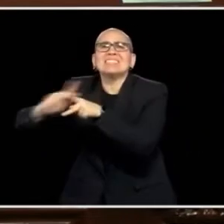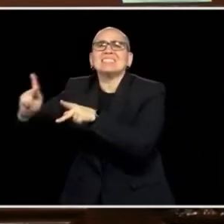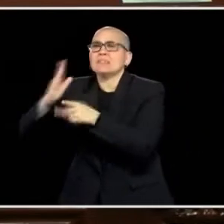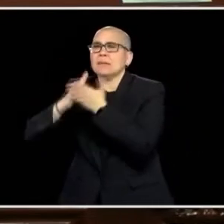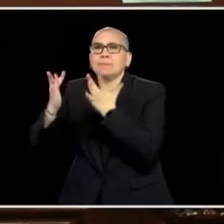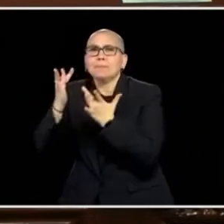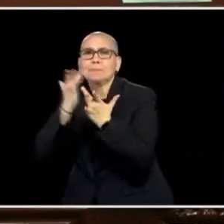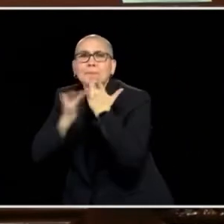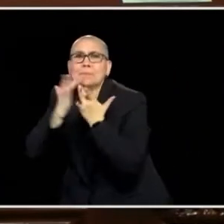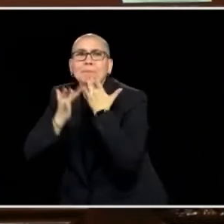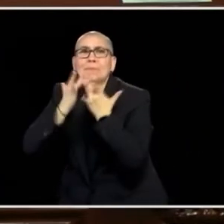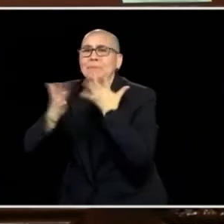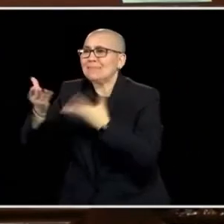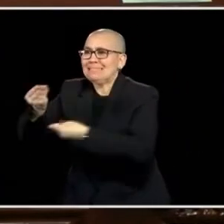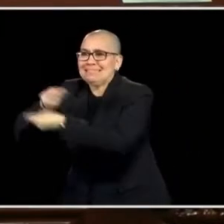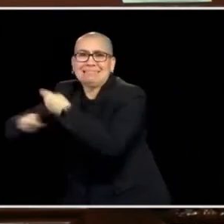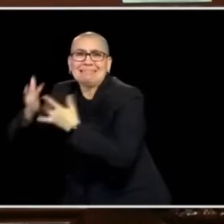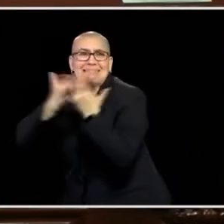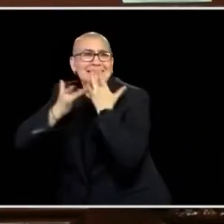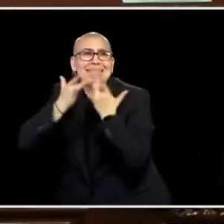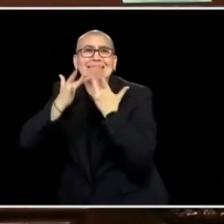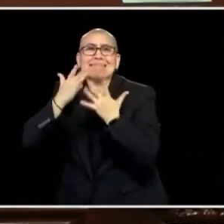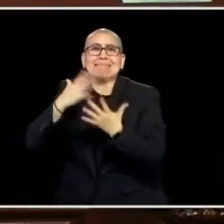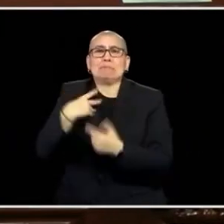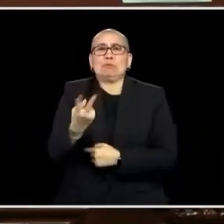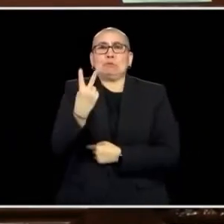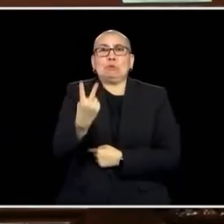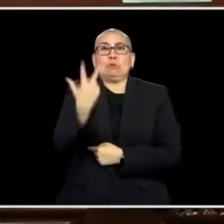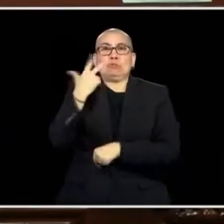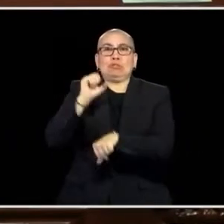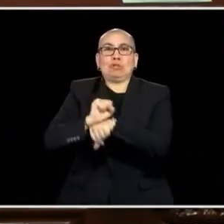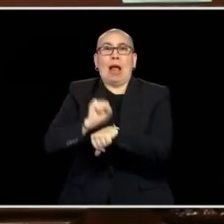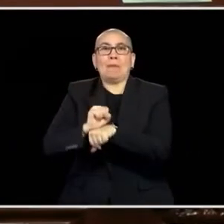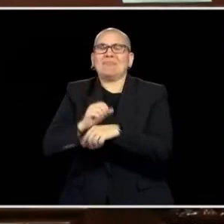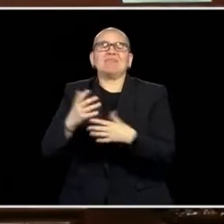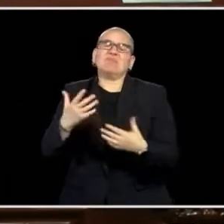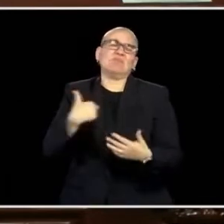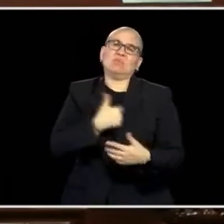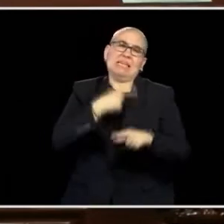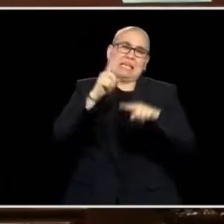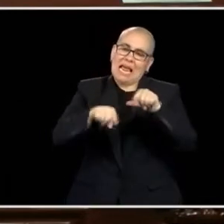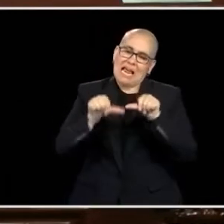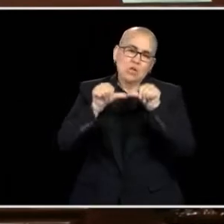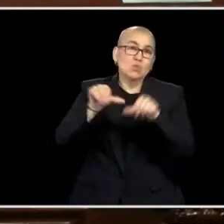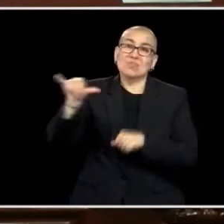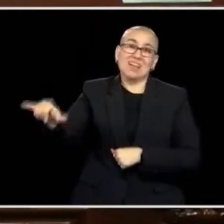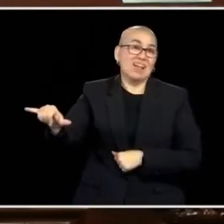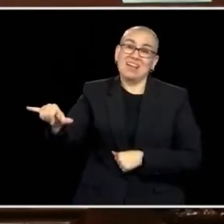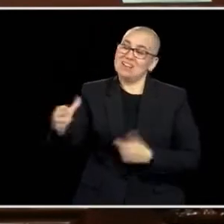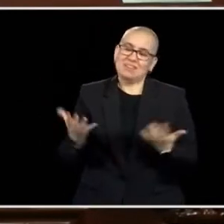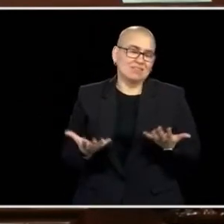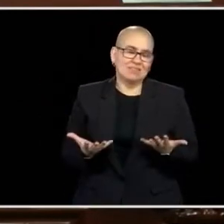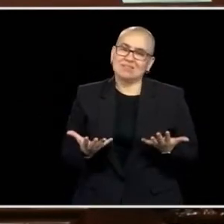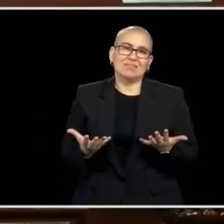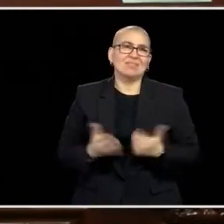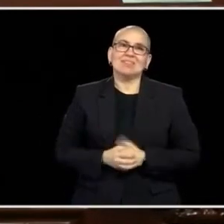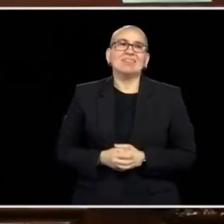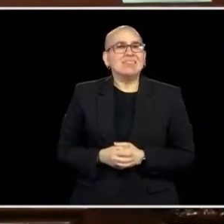ARE EXPERIENCING A WORKFORCE SHORTAGE. WE CAN'T AFFORD TO LEAVE ANYONE ON THE SIDELINES, AND HERE IN MINNESOTA, WE KNOW HOW TO DO THAT.